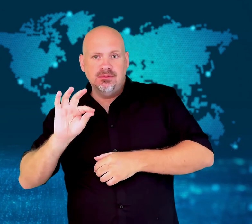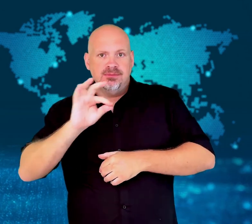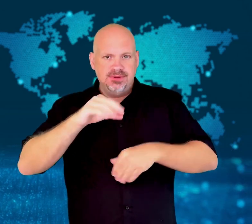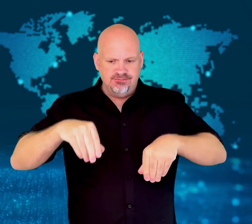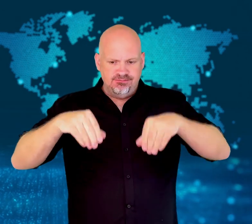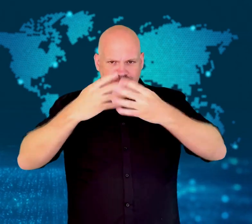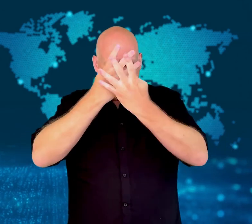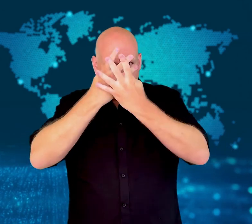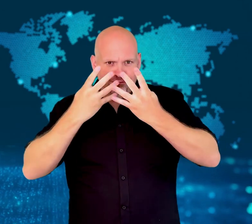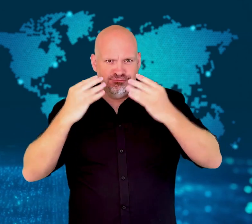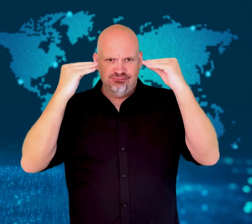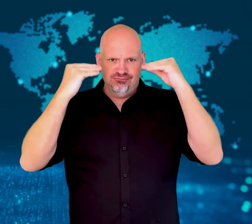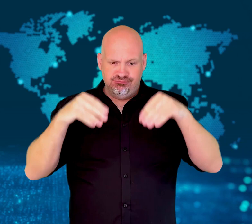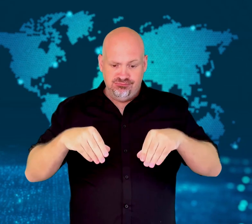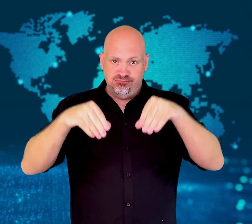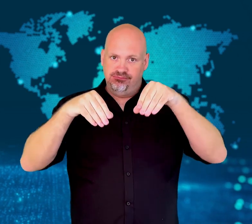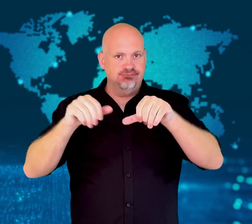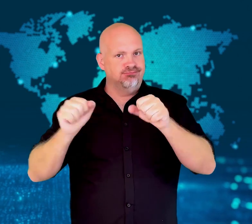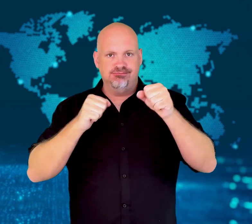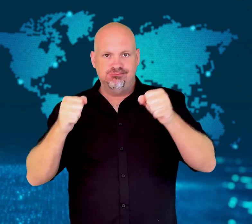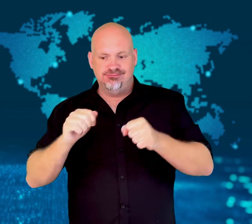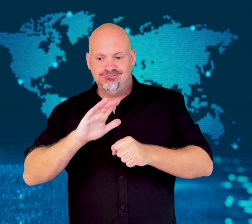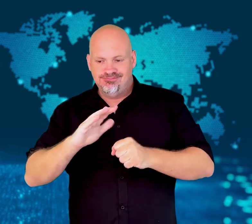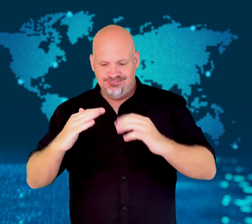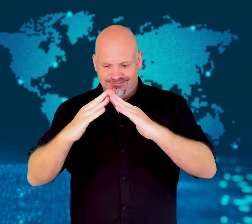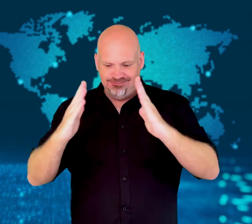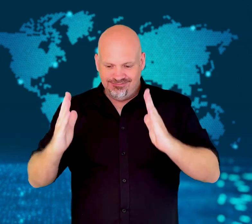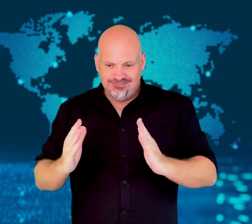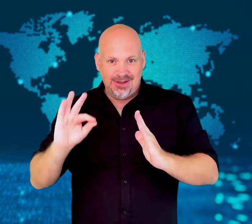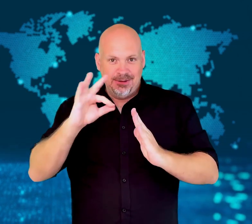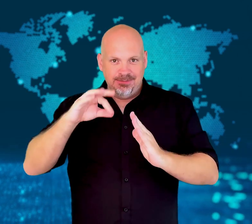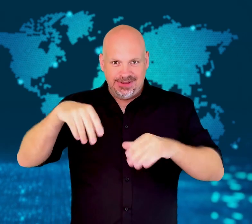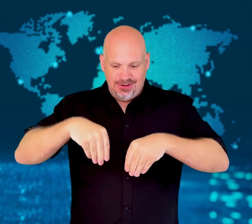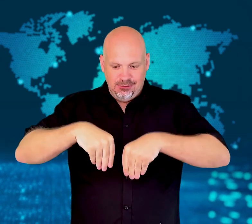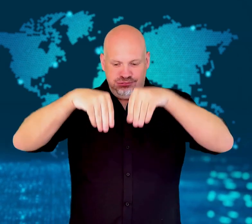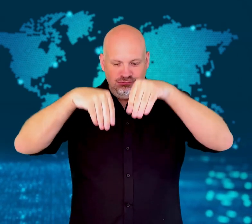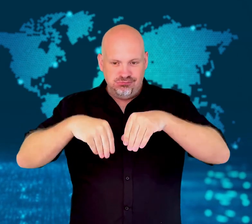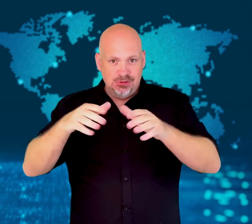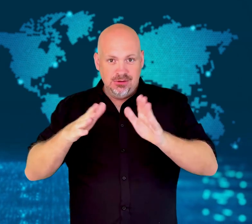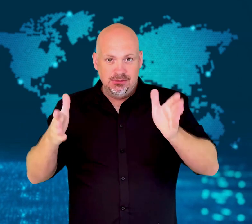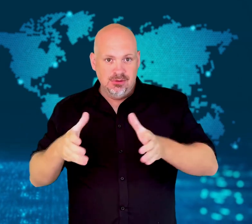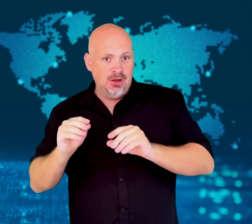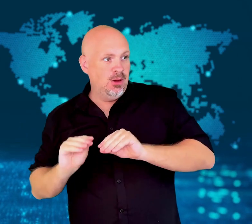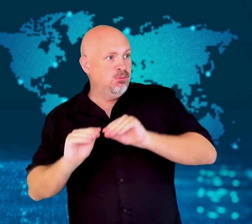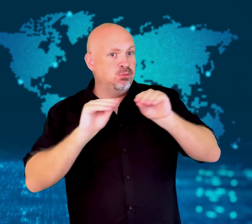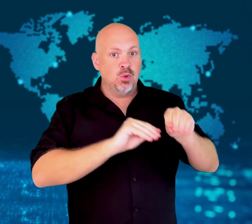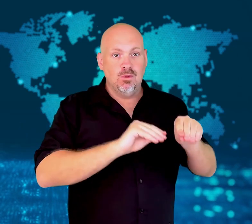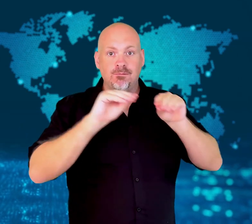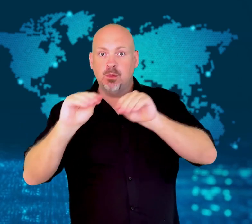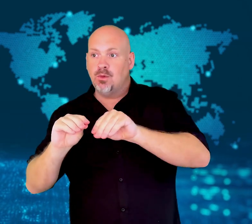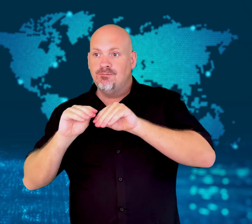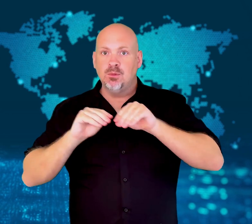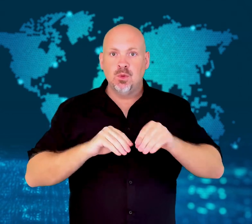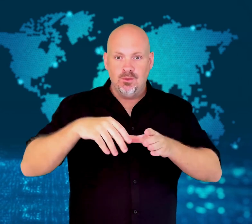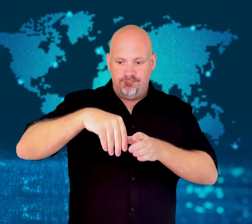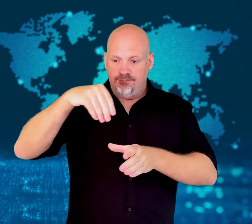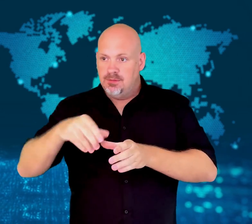The country's lockdown is a precaution to contain the parasite.